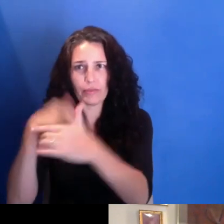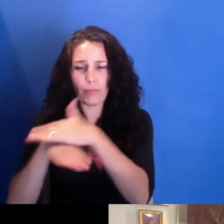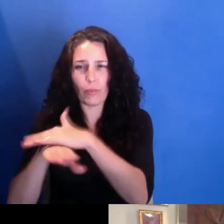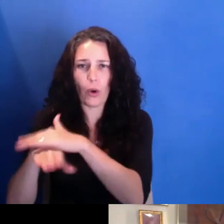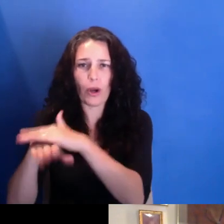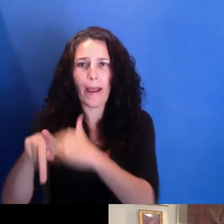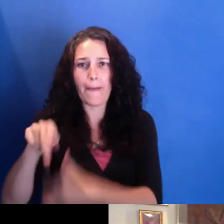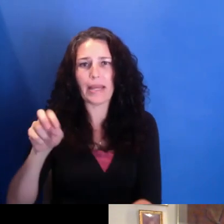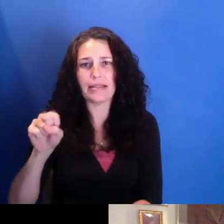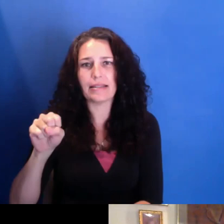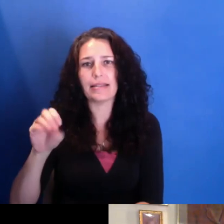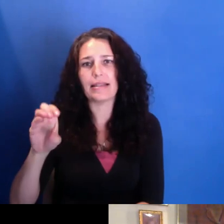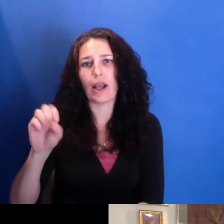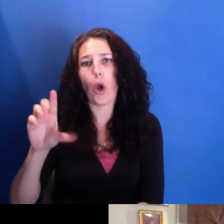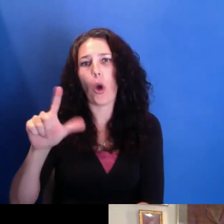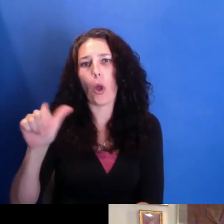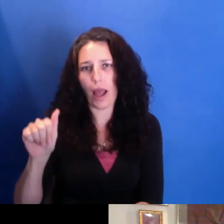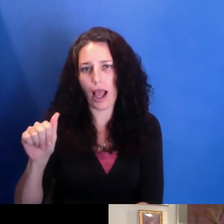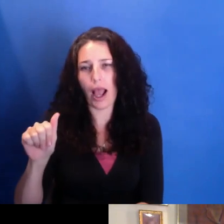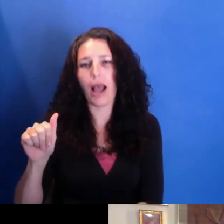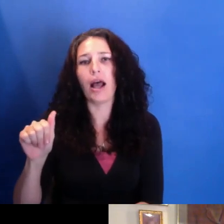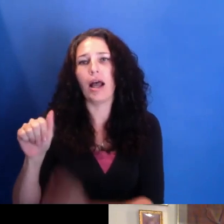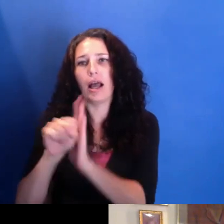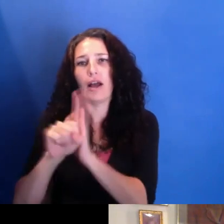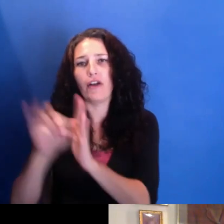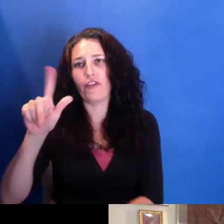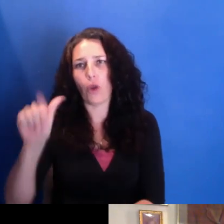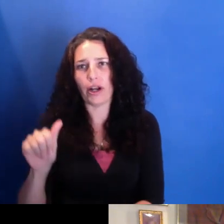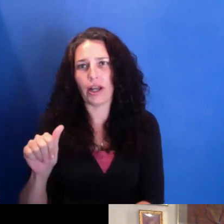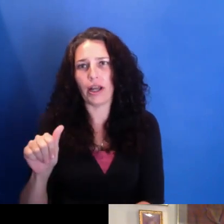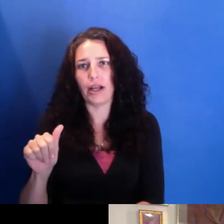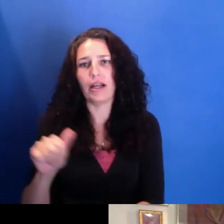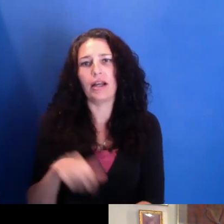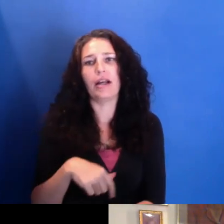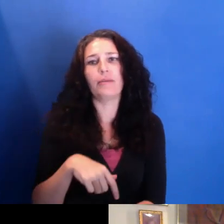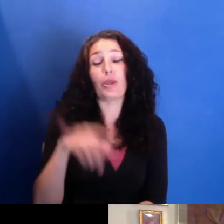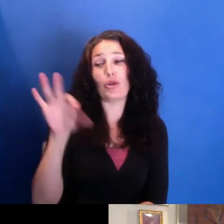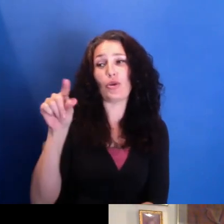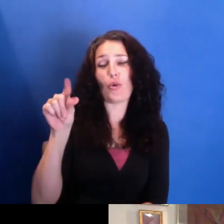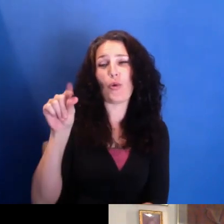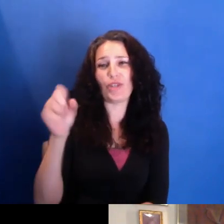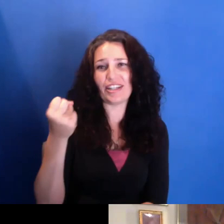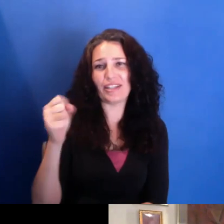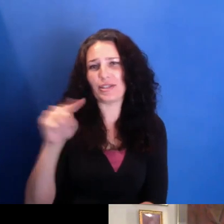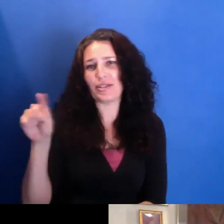from between the 1920s and '30s, Edwin, Donald, Hilton, and Maurice.